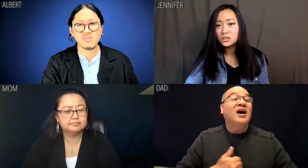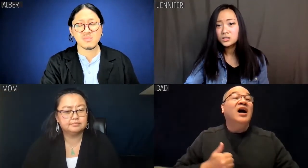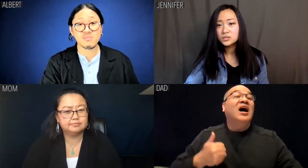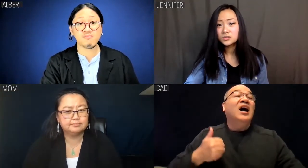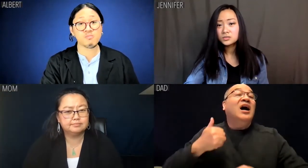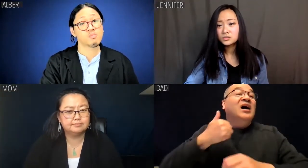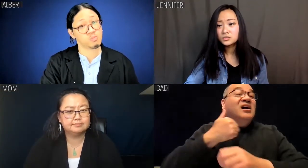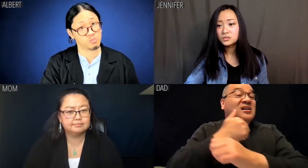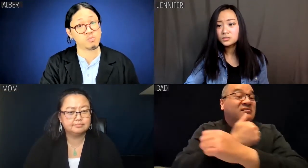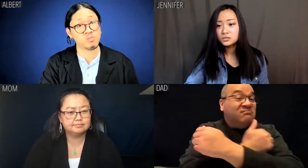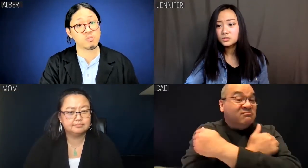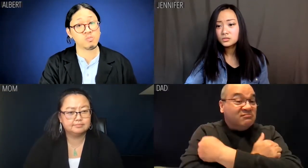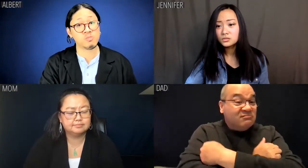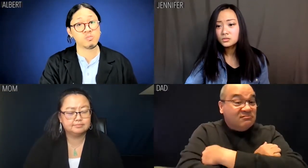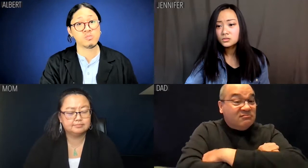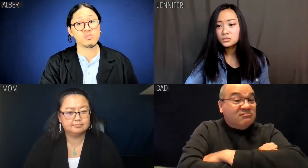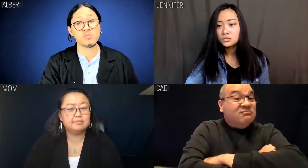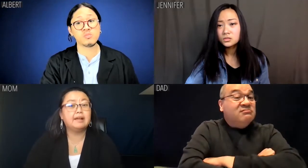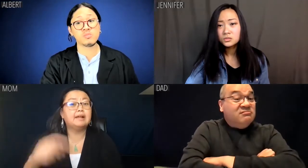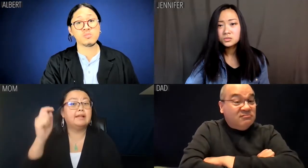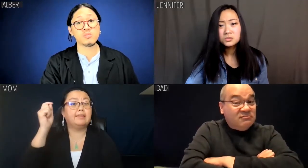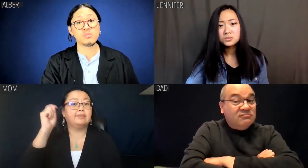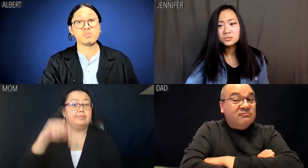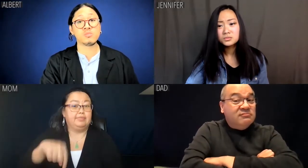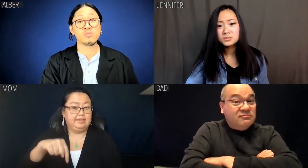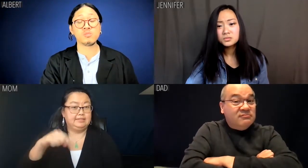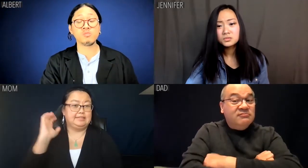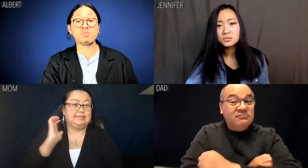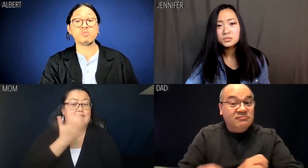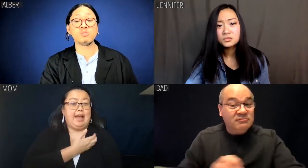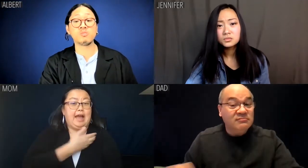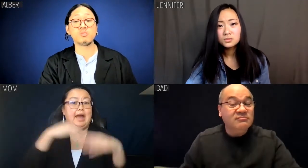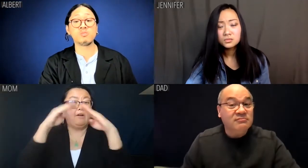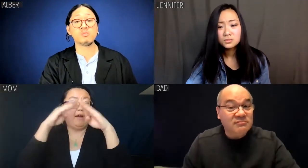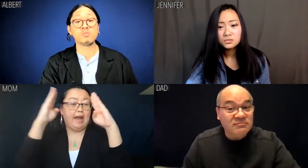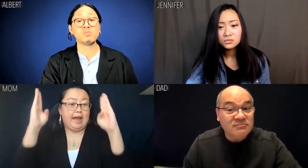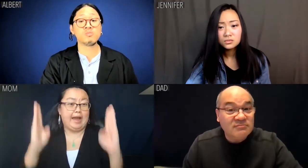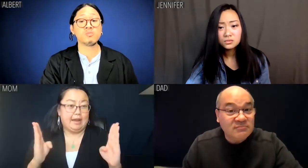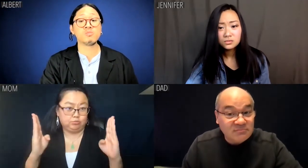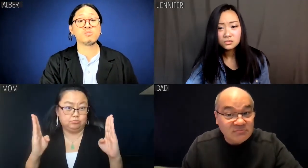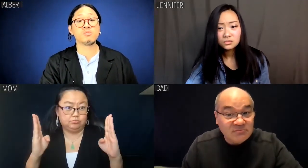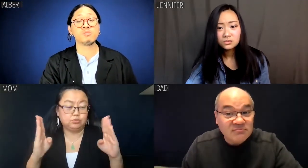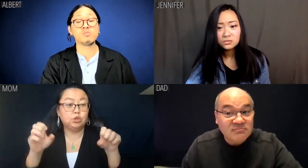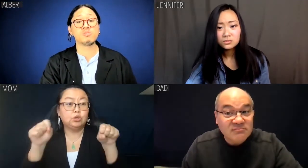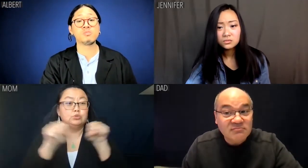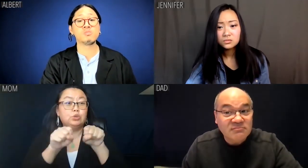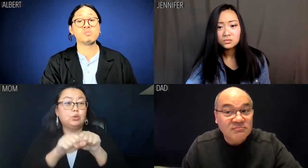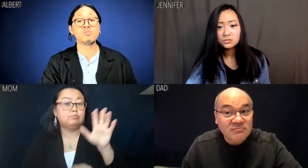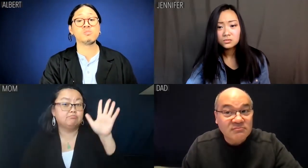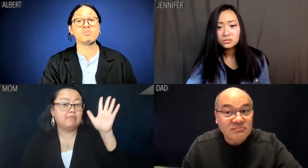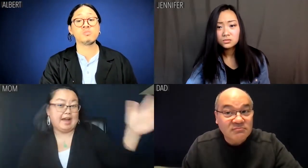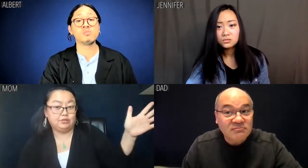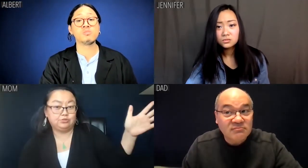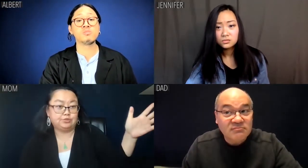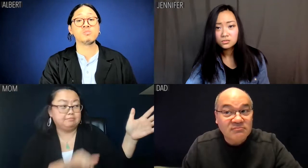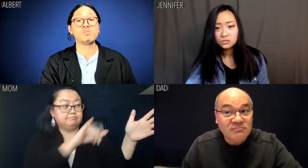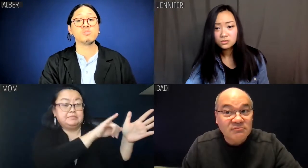Try prying one out of my cold, dead throat. Mom: This is our house. Take your shoes off outside